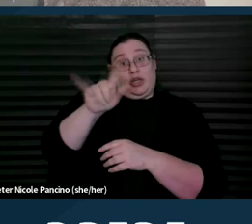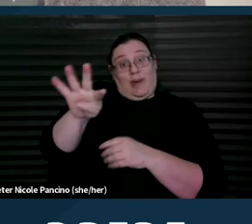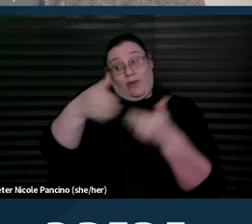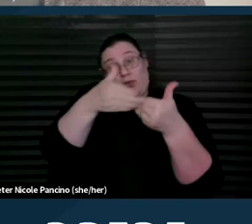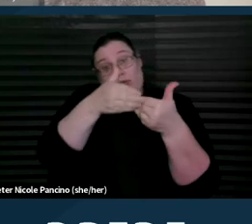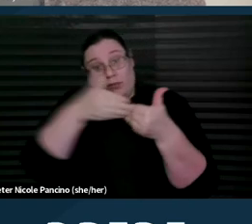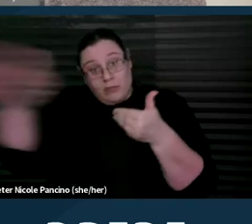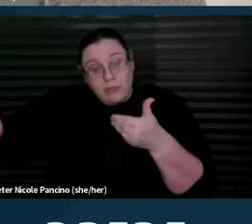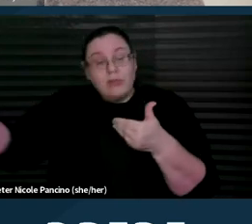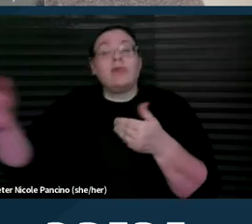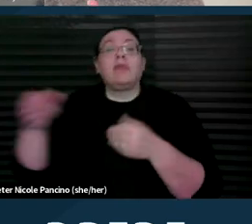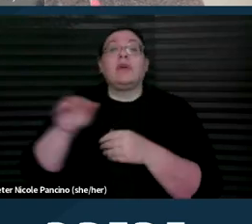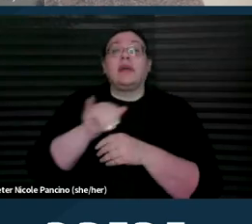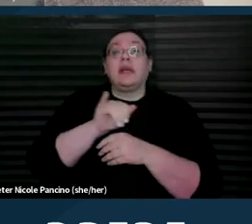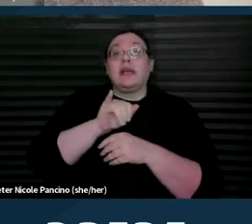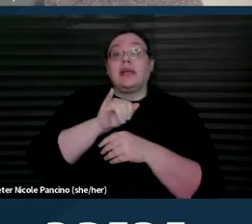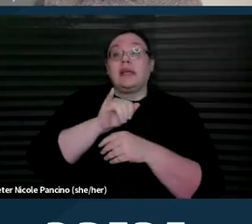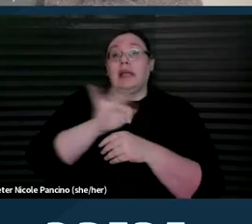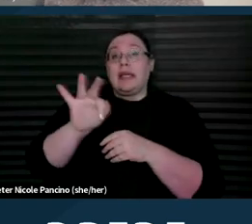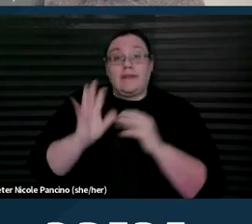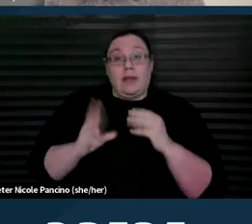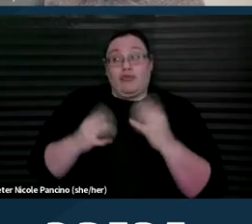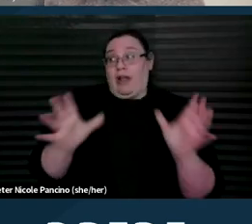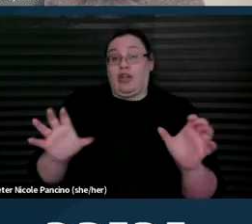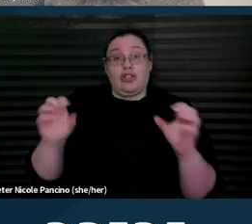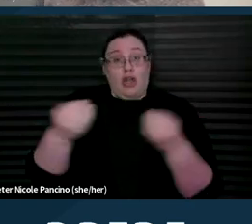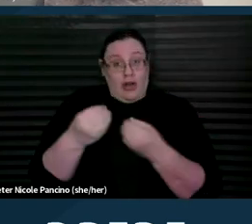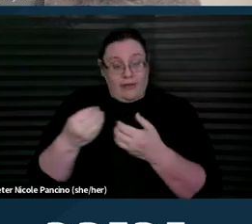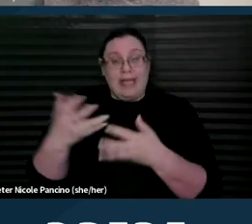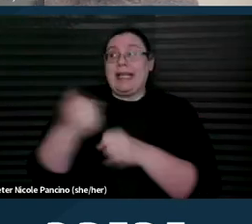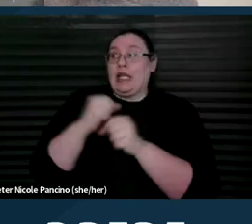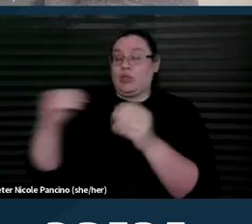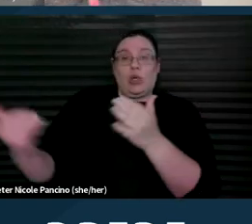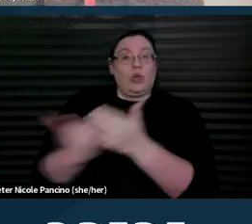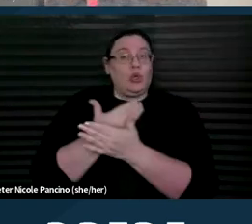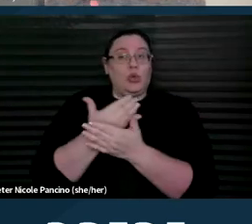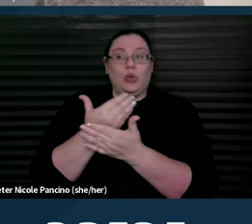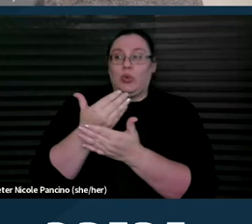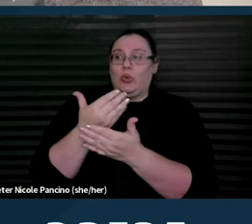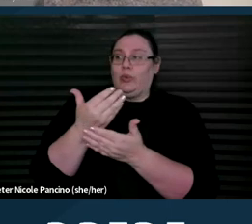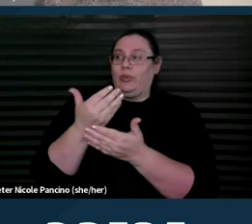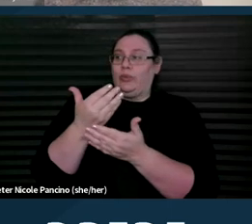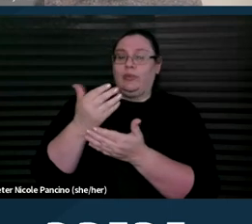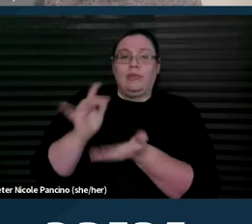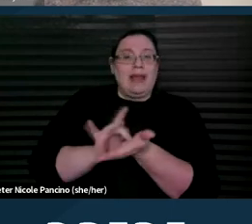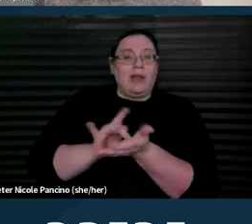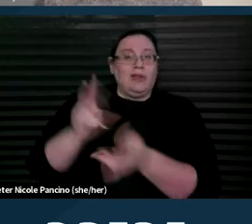if a provider's office acquires a new piece of medical diagnostic equipment,